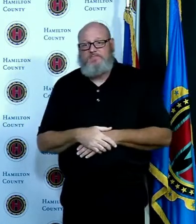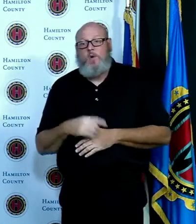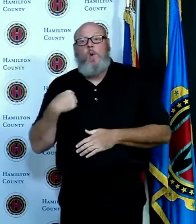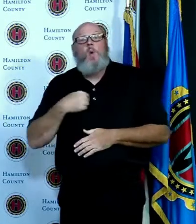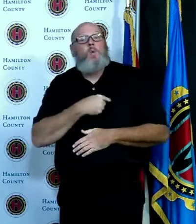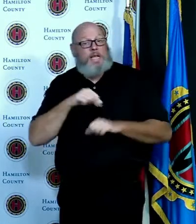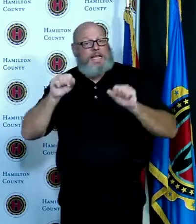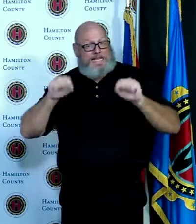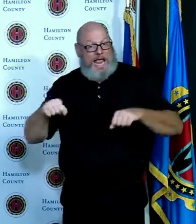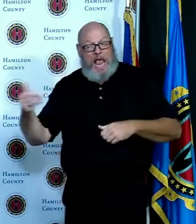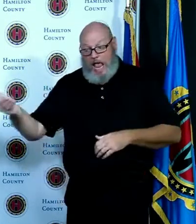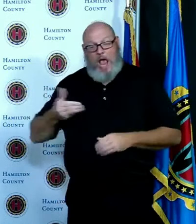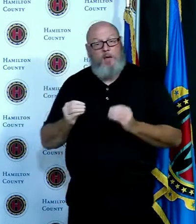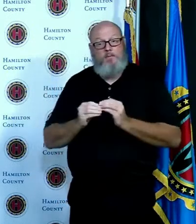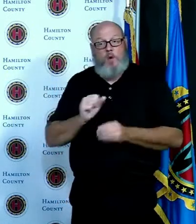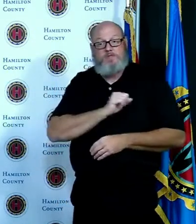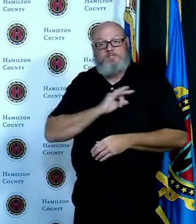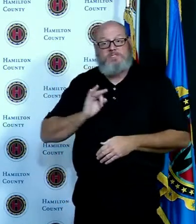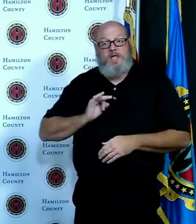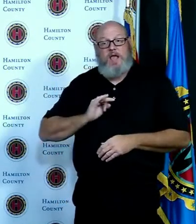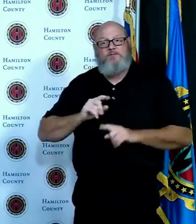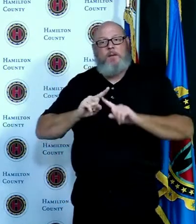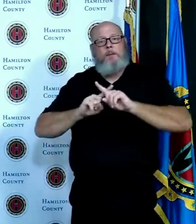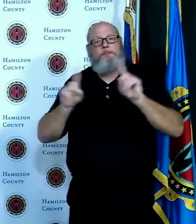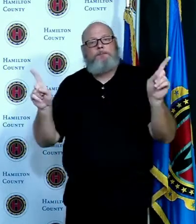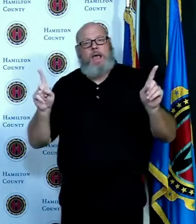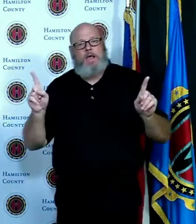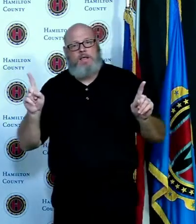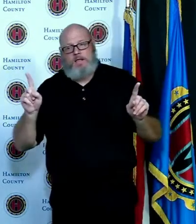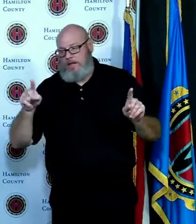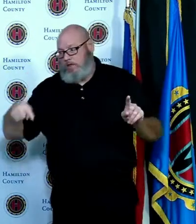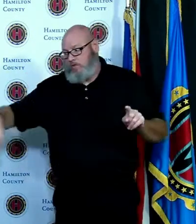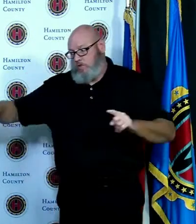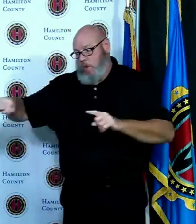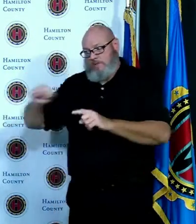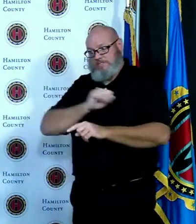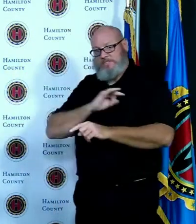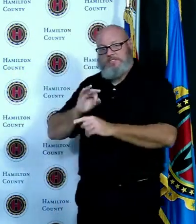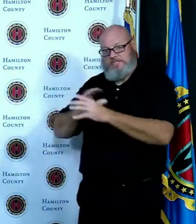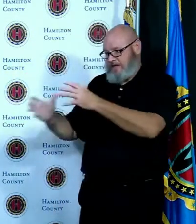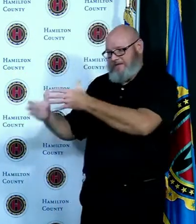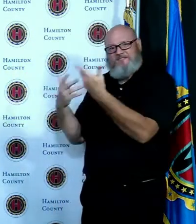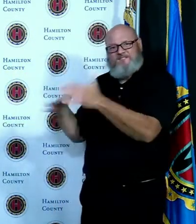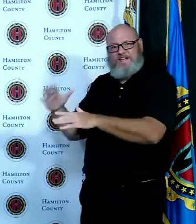been trained already to do contact racing we are not at that level yet it is my goal to actually